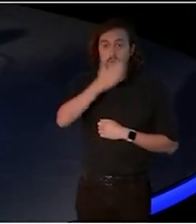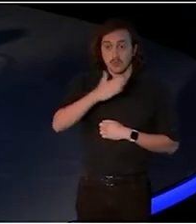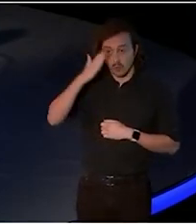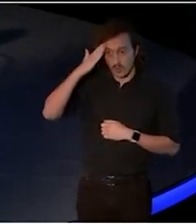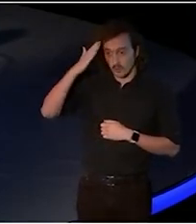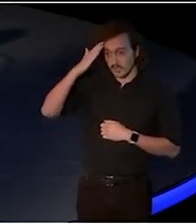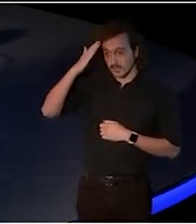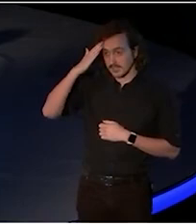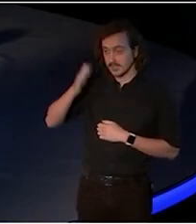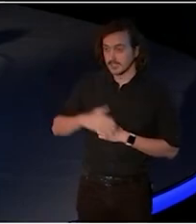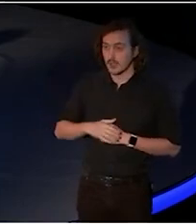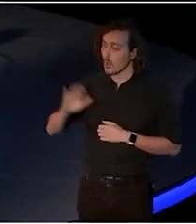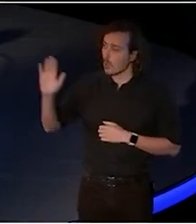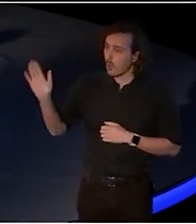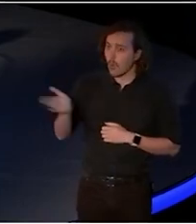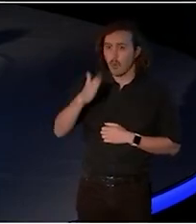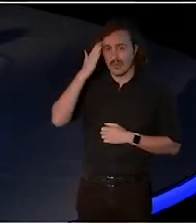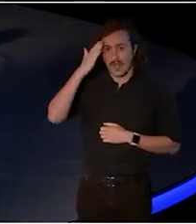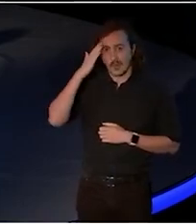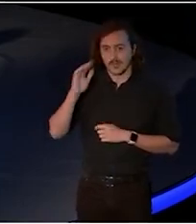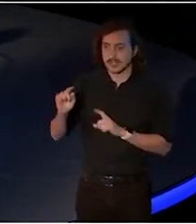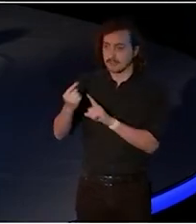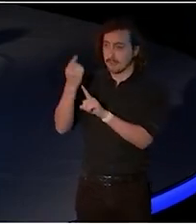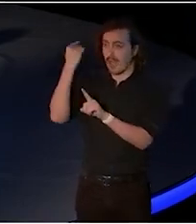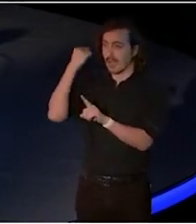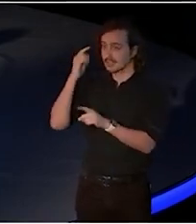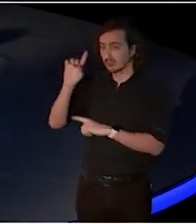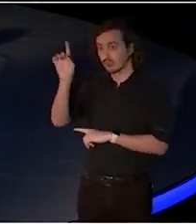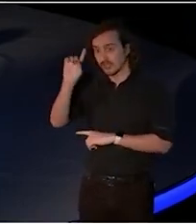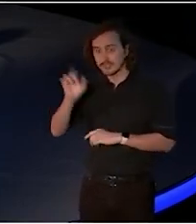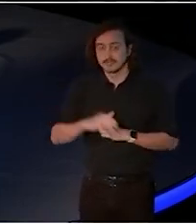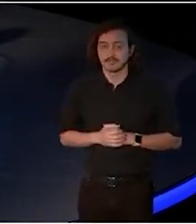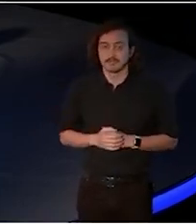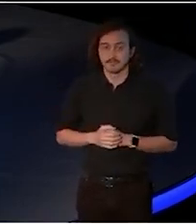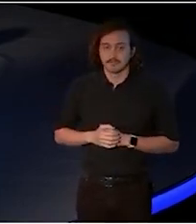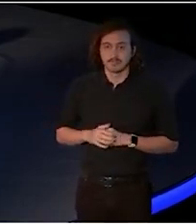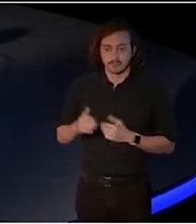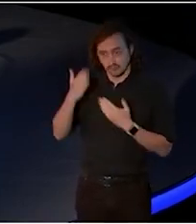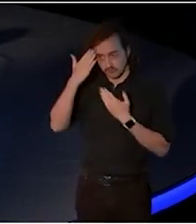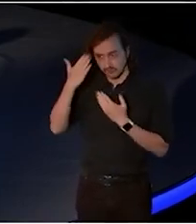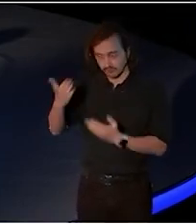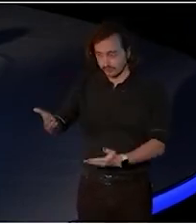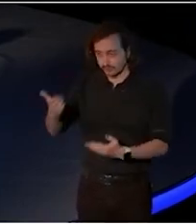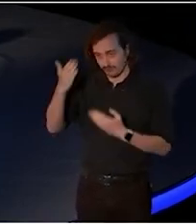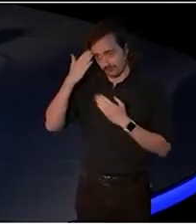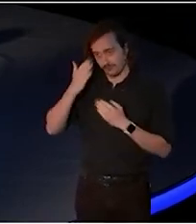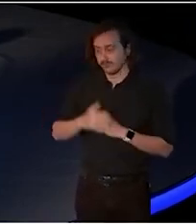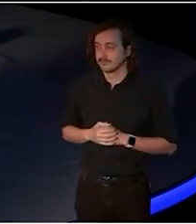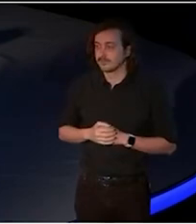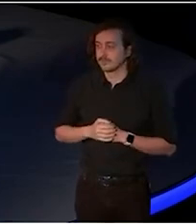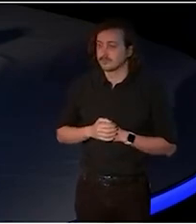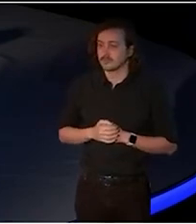All elders, past and present. Also, pay my respects to all our Aboriginal